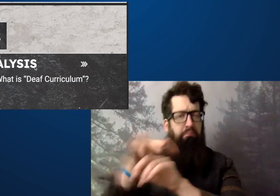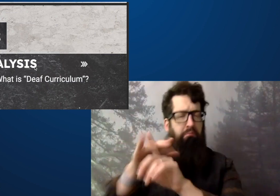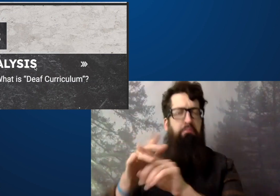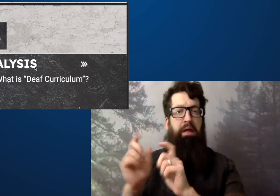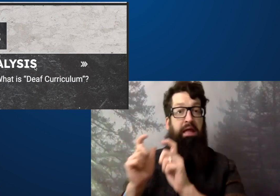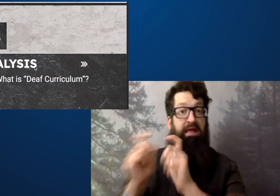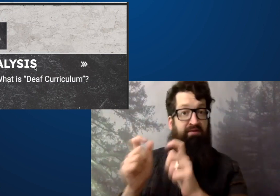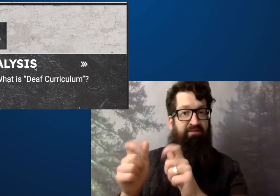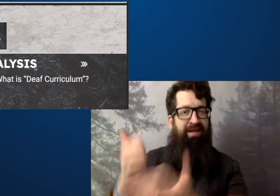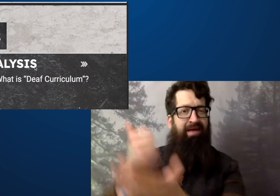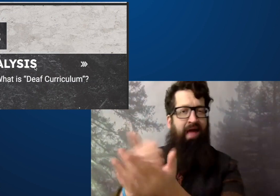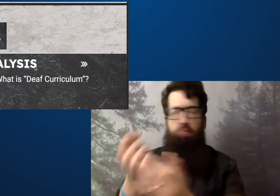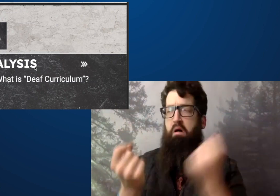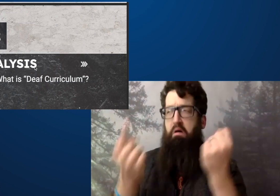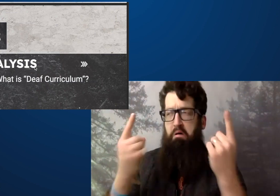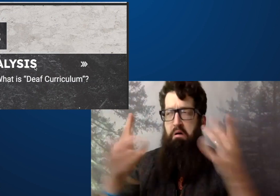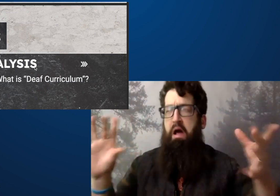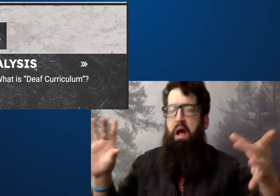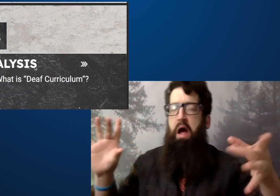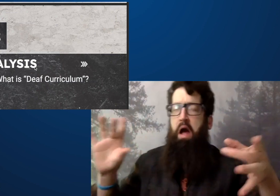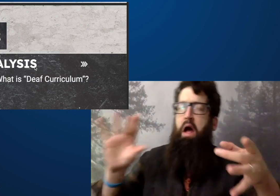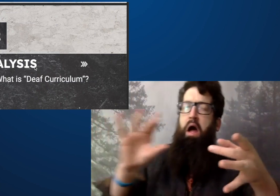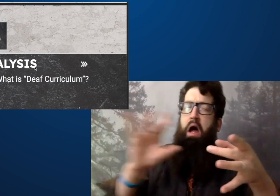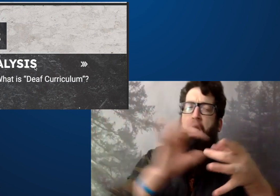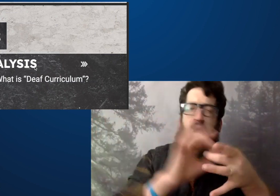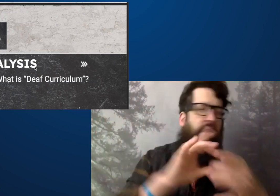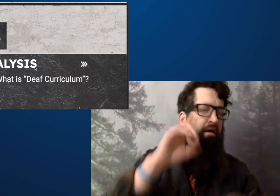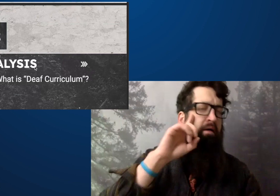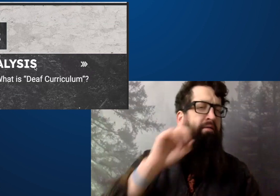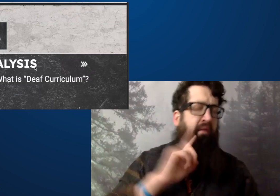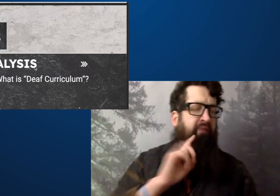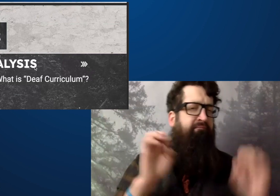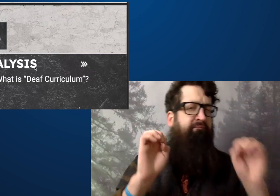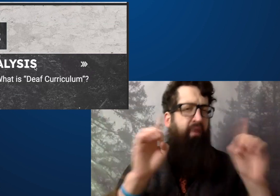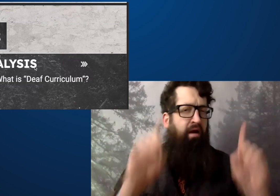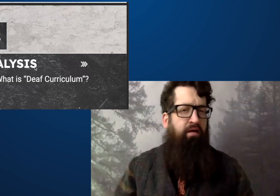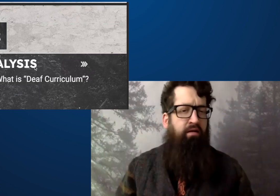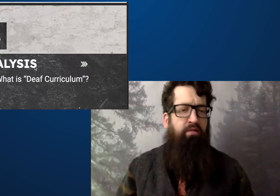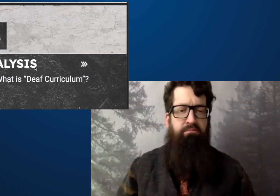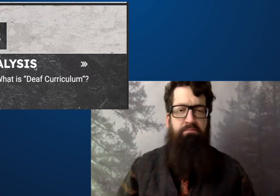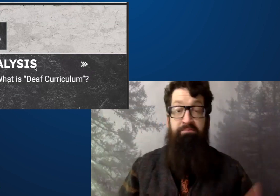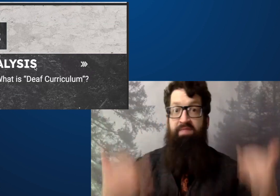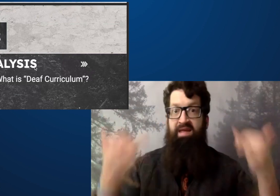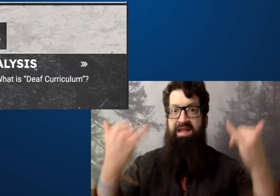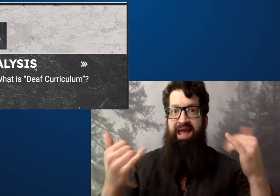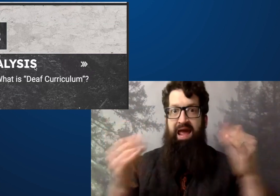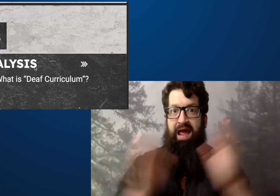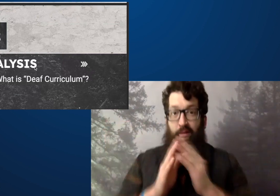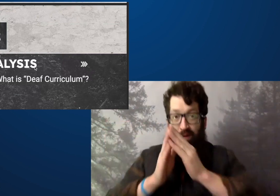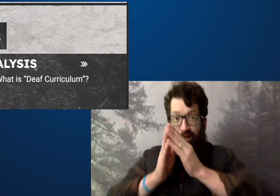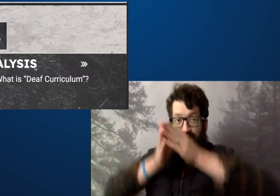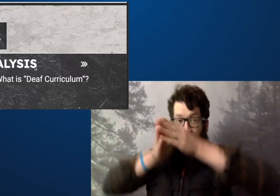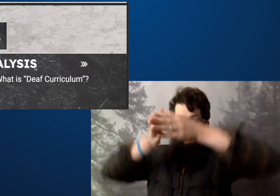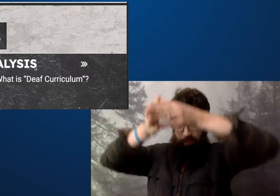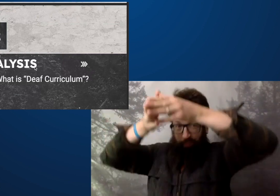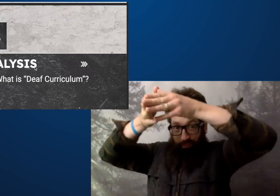deaf curriculum and how, with the context, it might help the audience here understand and connect it to the deaf education environment.